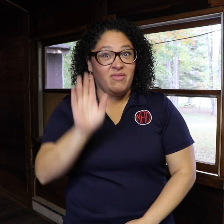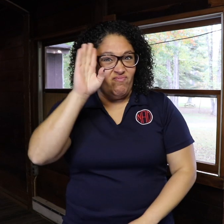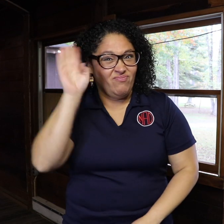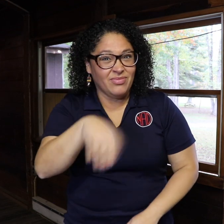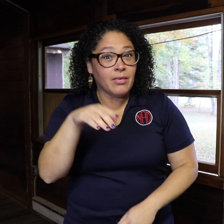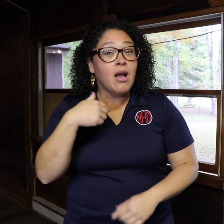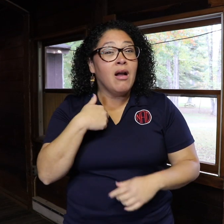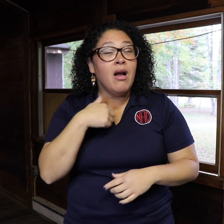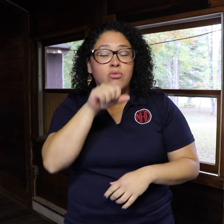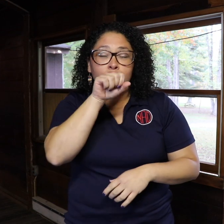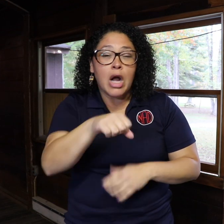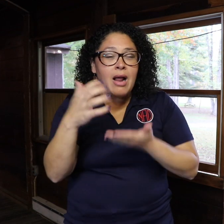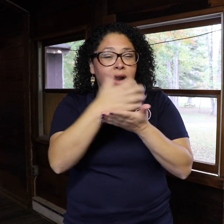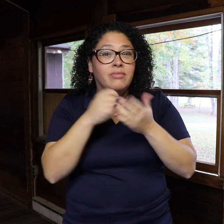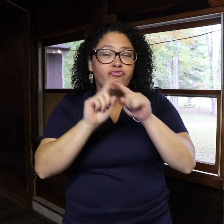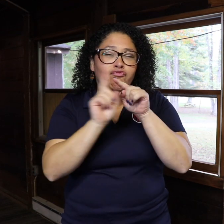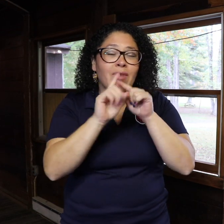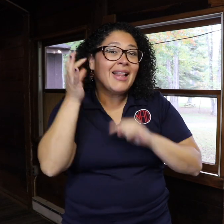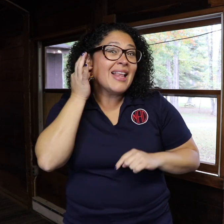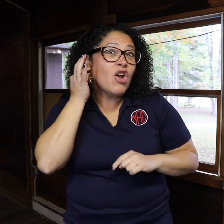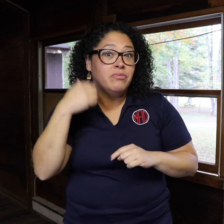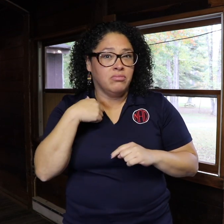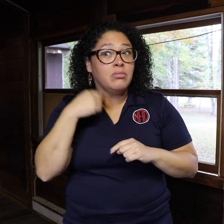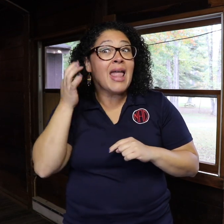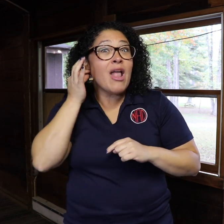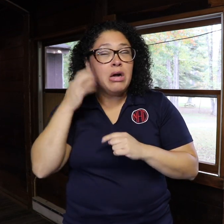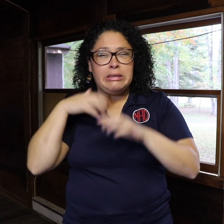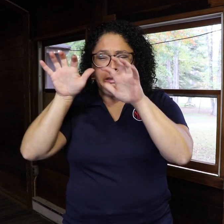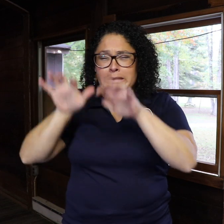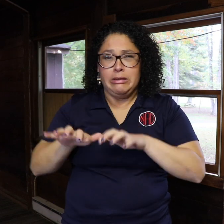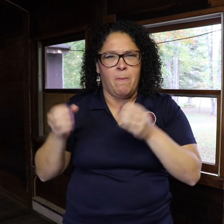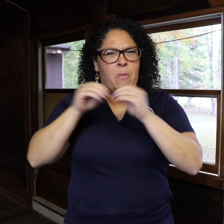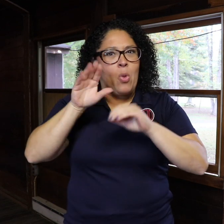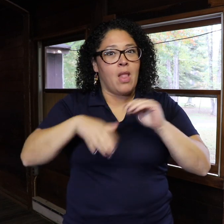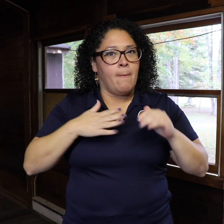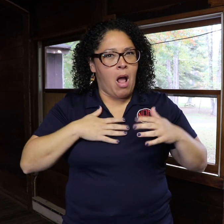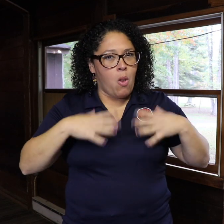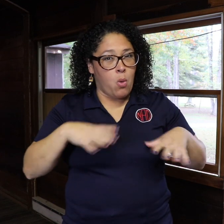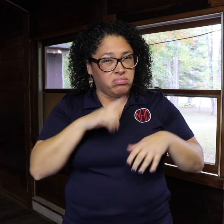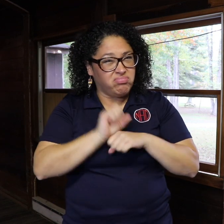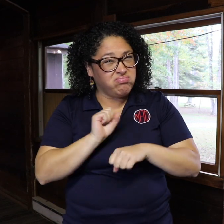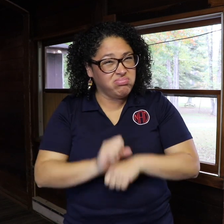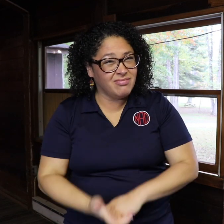Also, I love collecting earrings! I have a ton of earrings – more than the clothes I have!